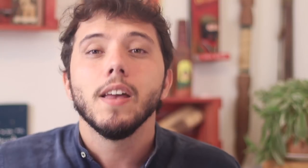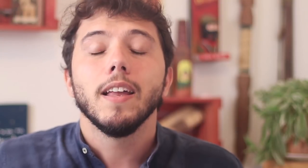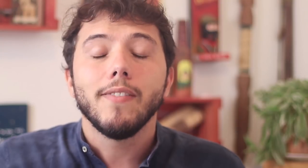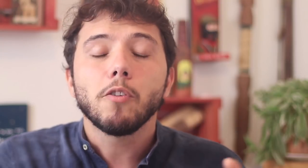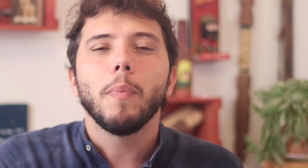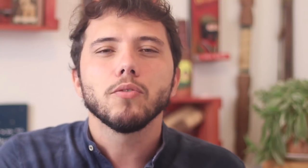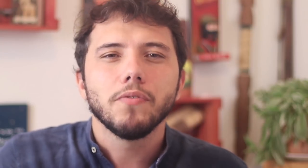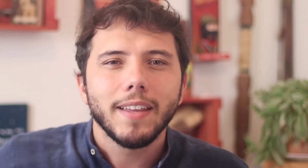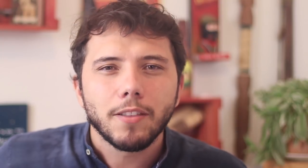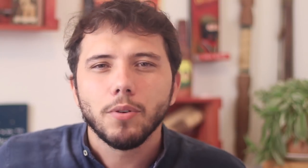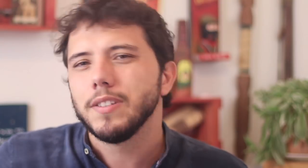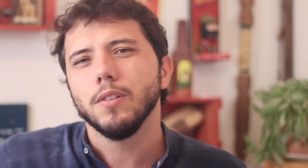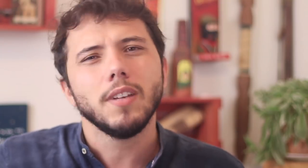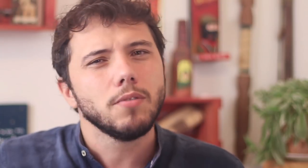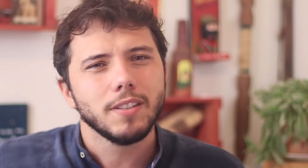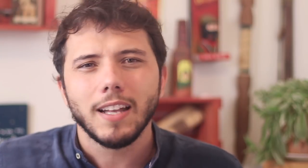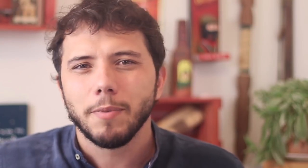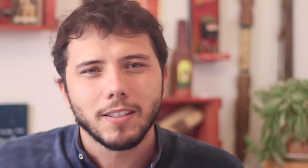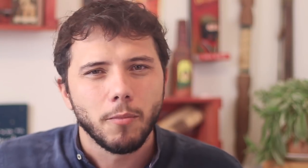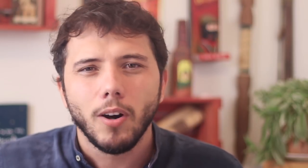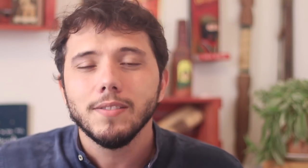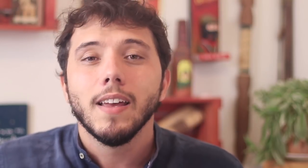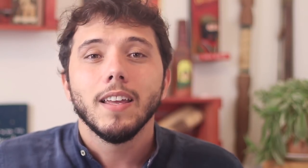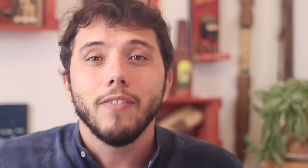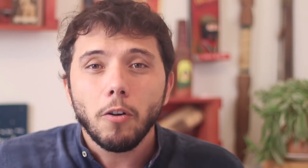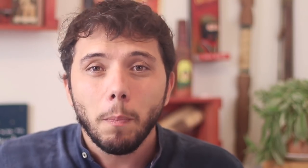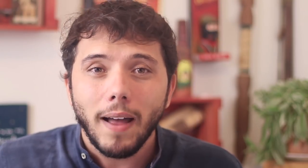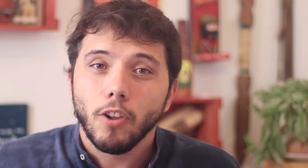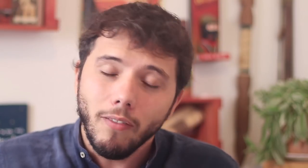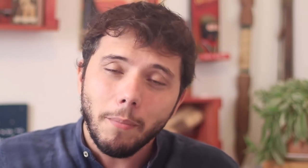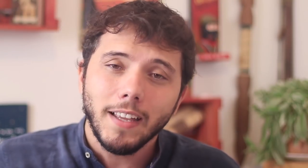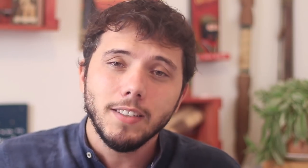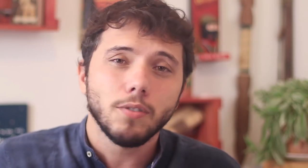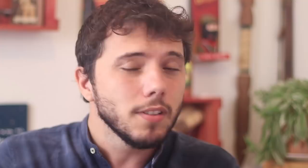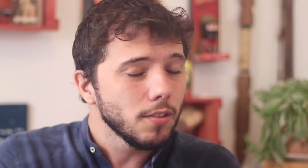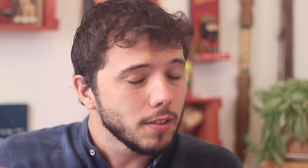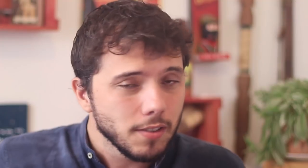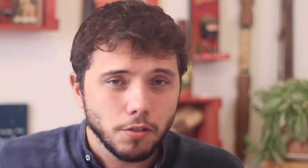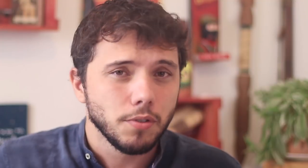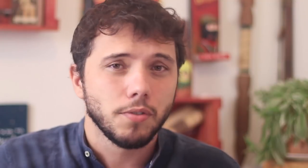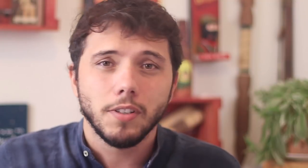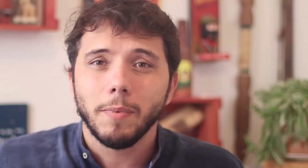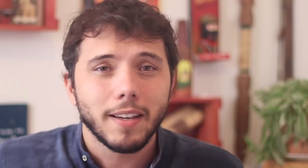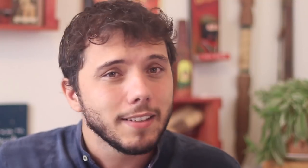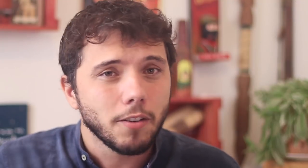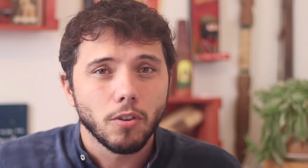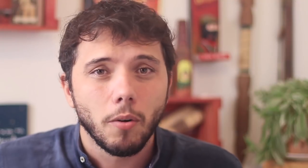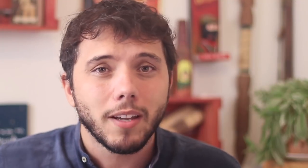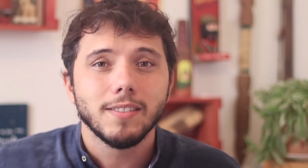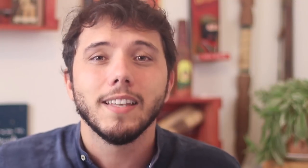He will blame Governors and other officials for the deaths and he will blame once again all the other institutions for the economic crisis